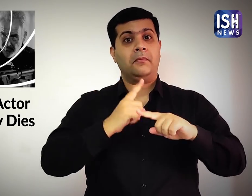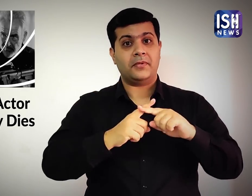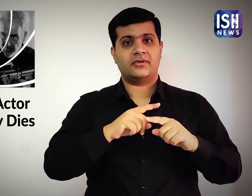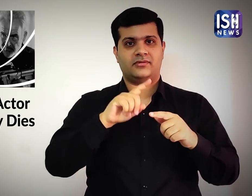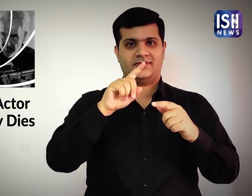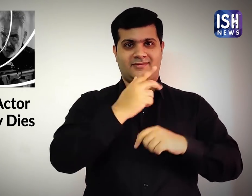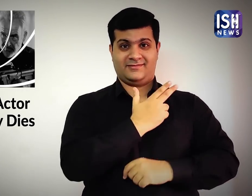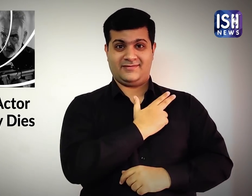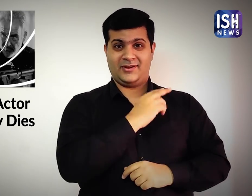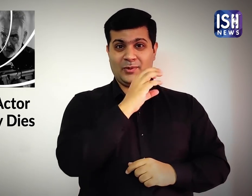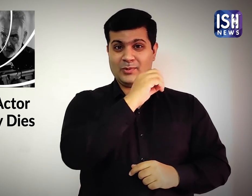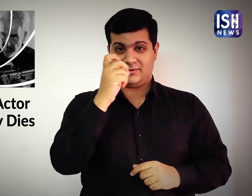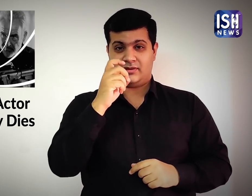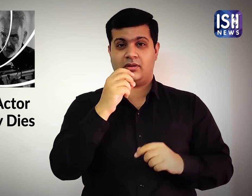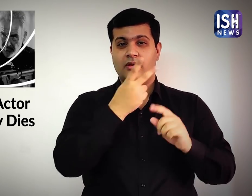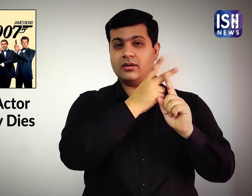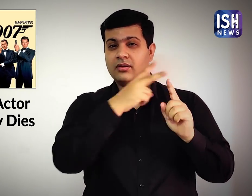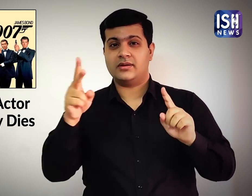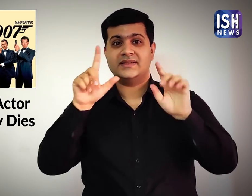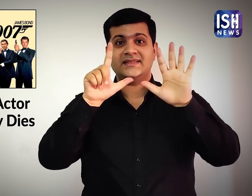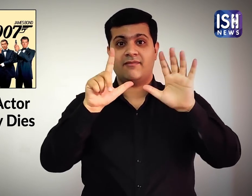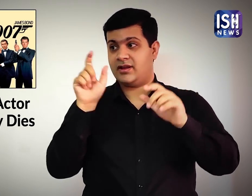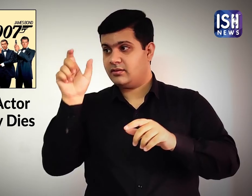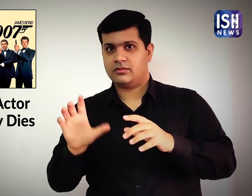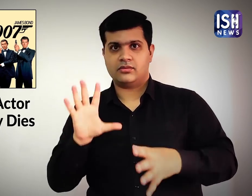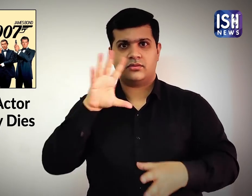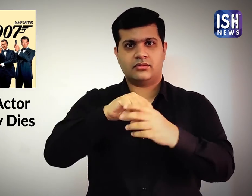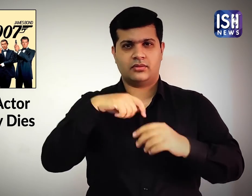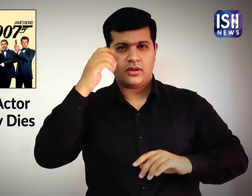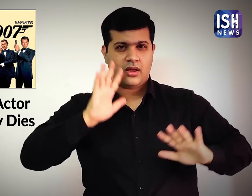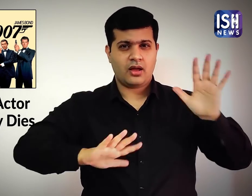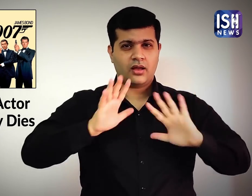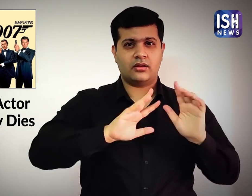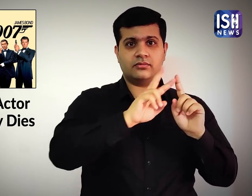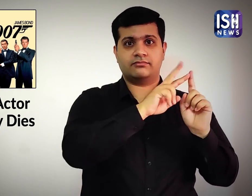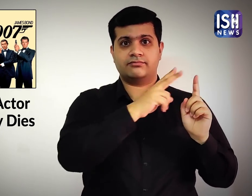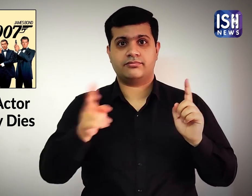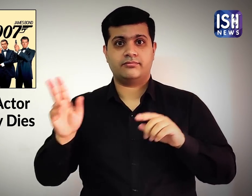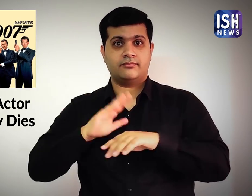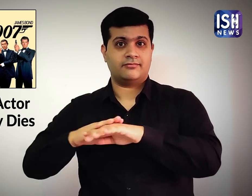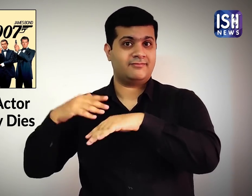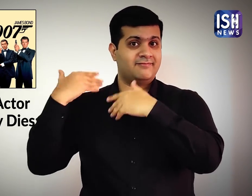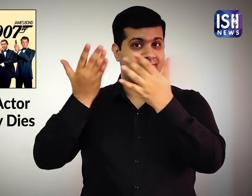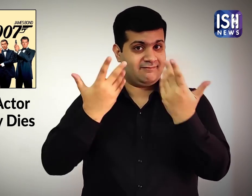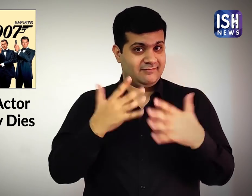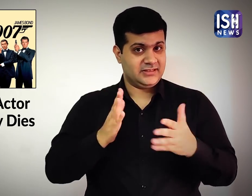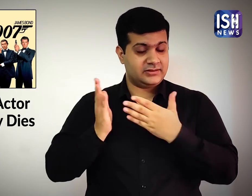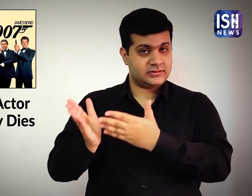Connery then went on to act in 7 James Bond movies.